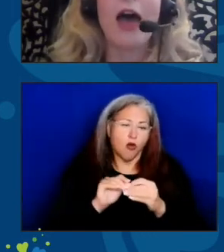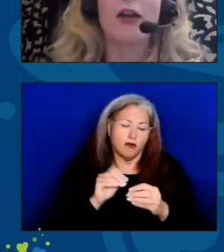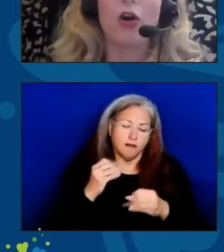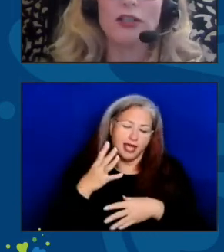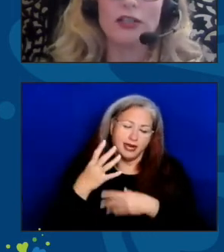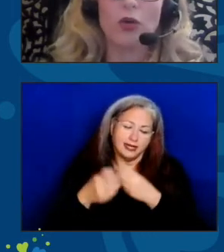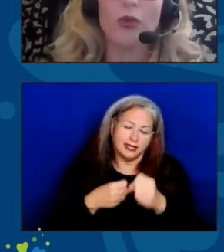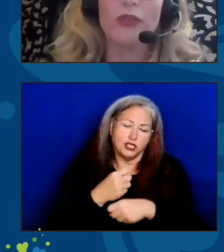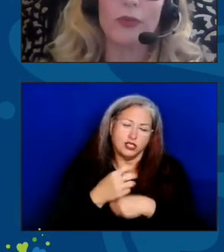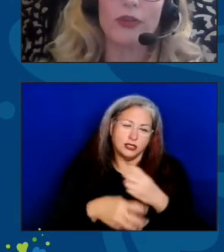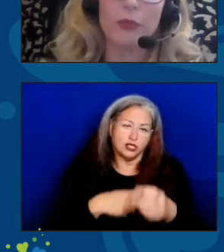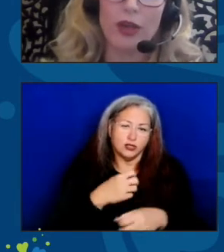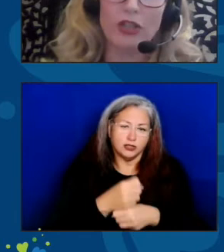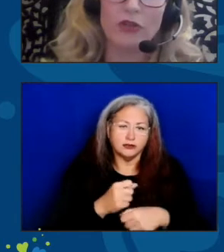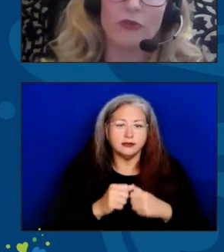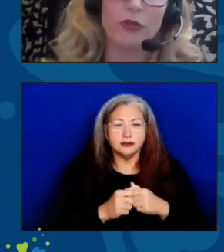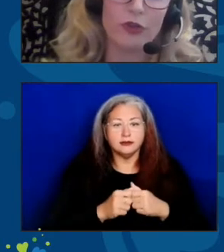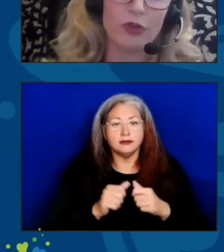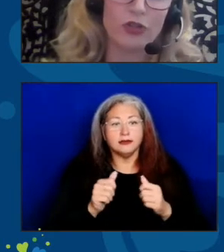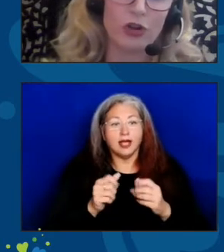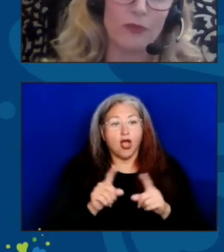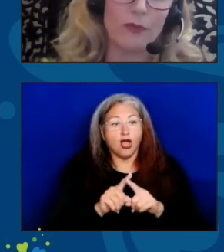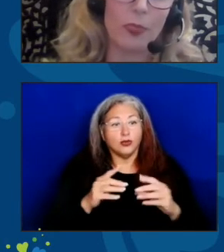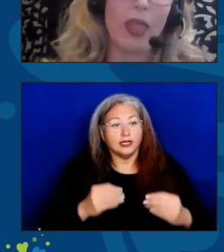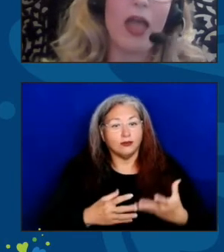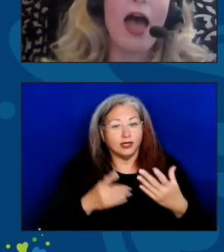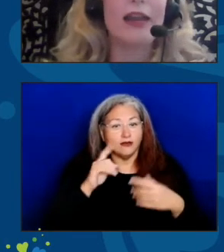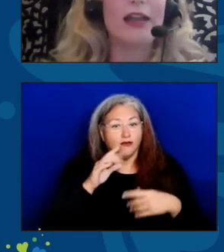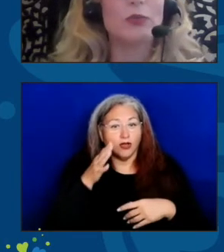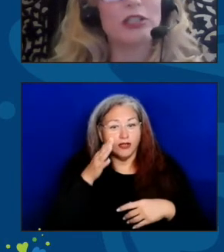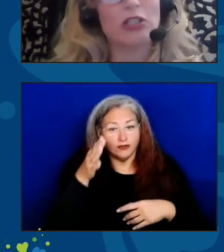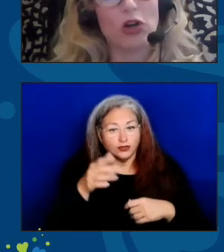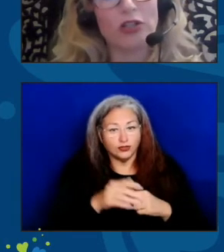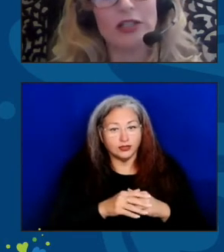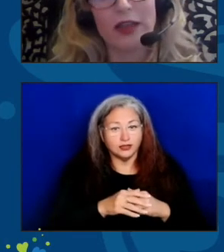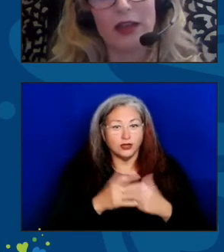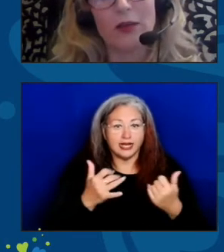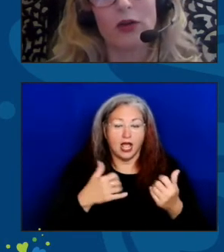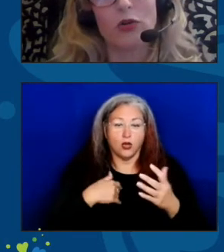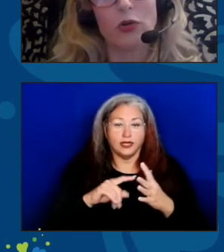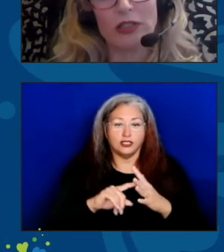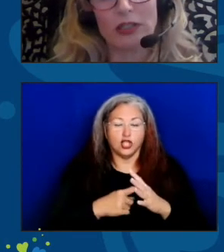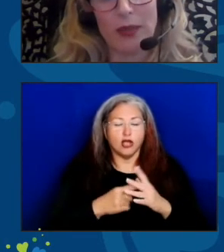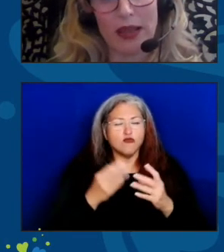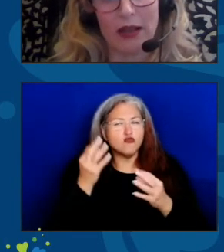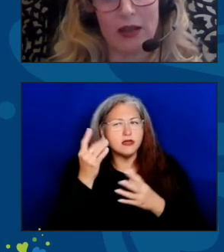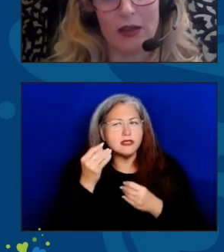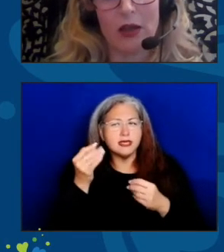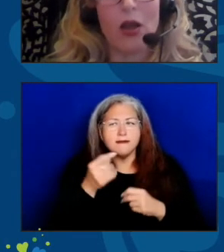And also, with some inspiration for the future. And as we started to think about who could speak,